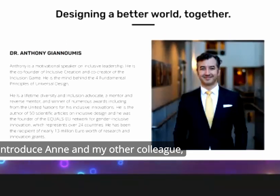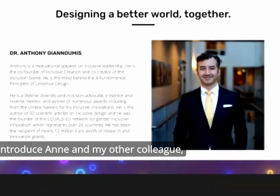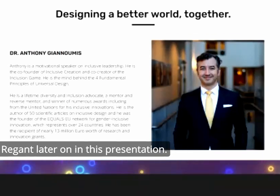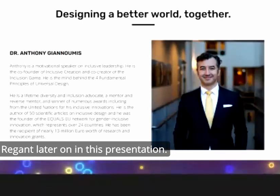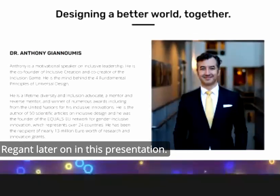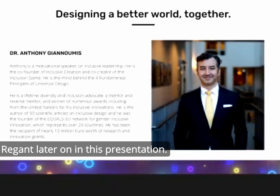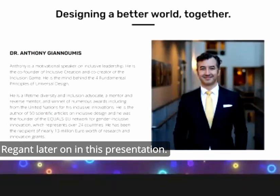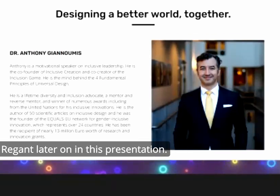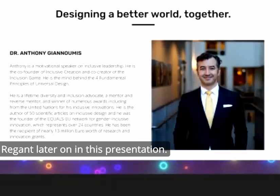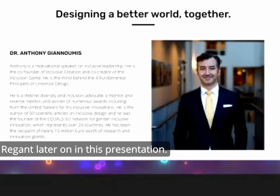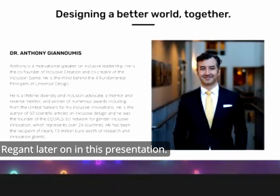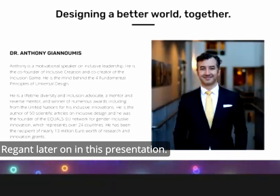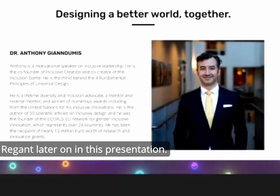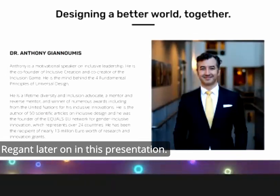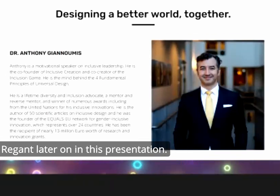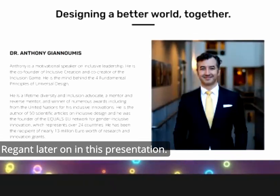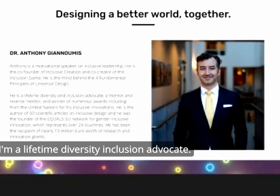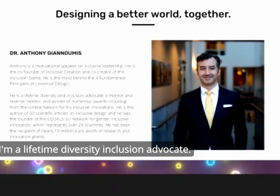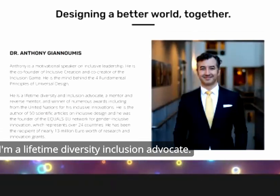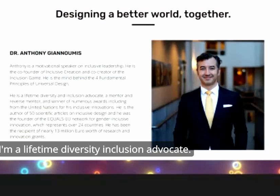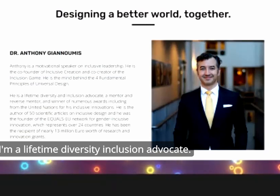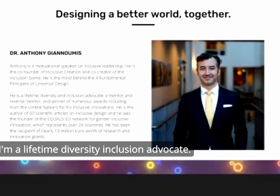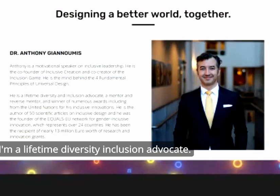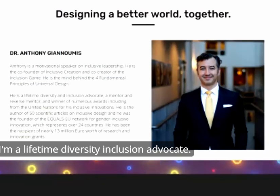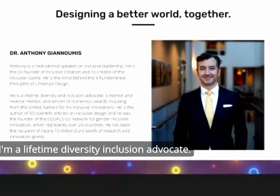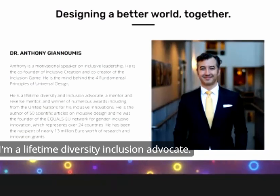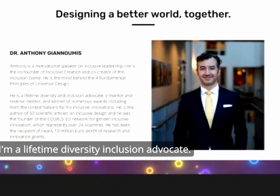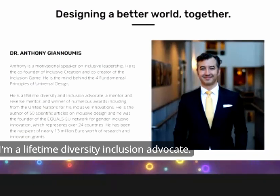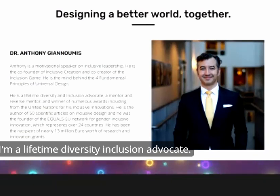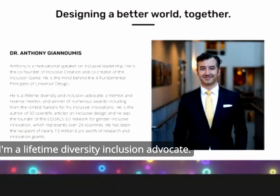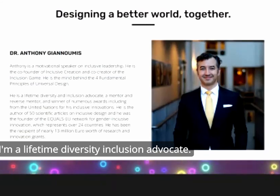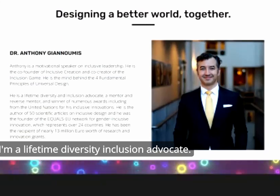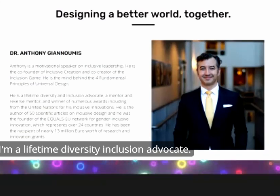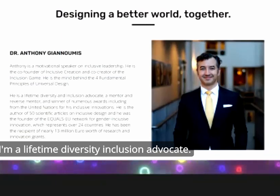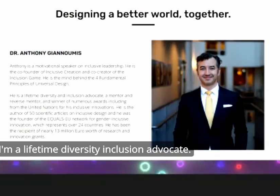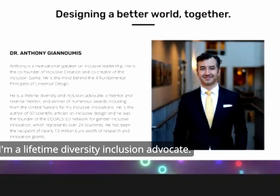colleague regant later on in this presentation and I'm a lifetime diversity inclusion Advocate